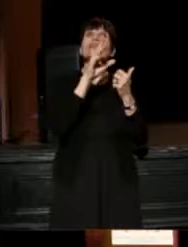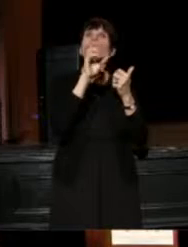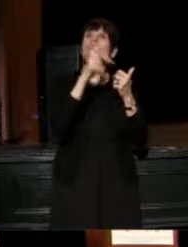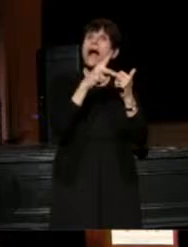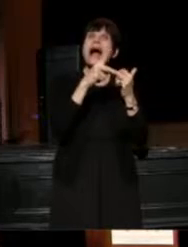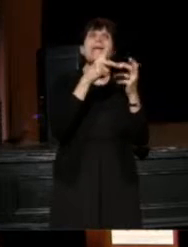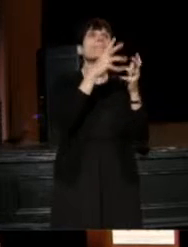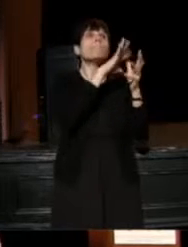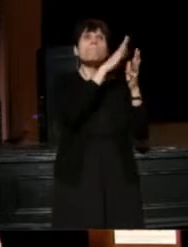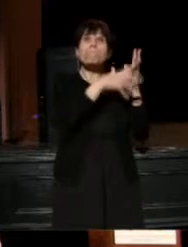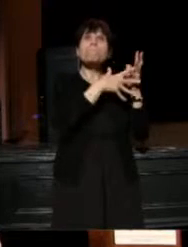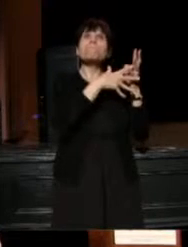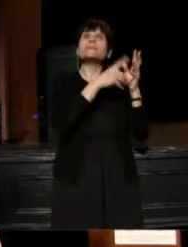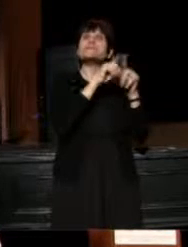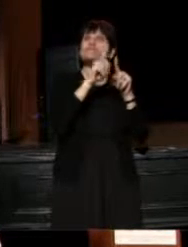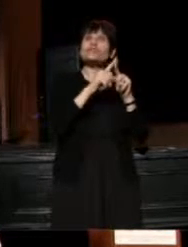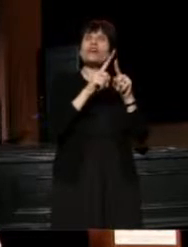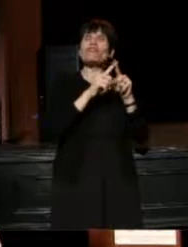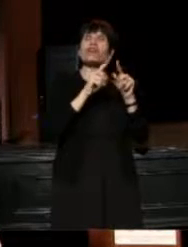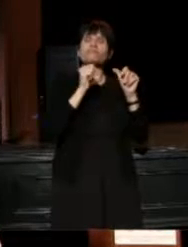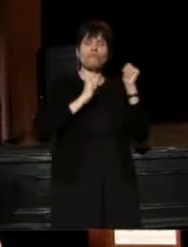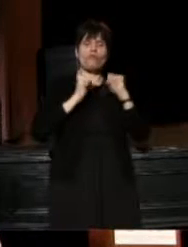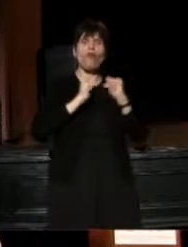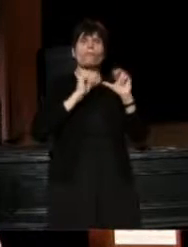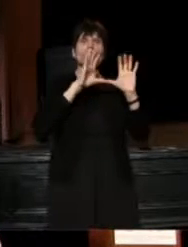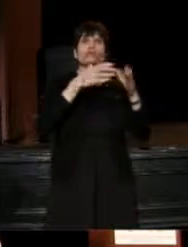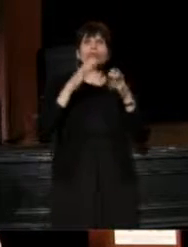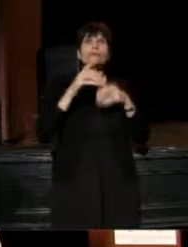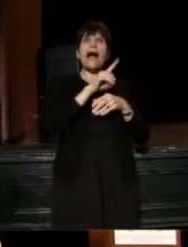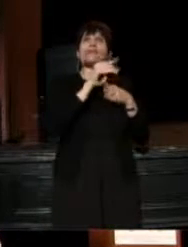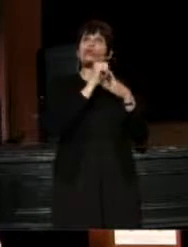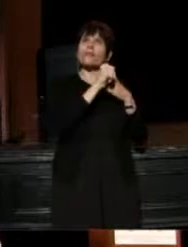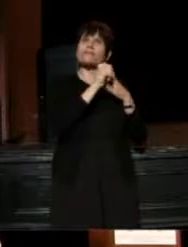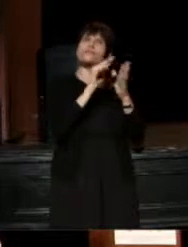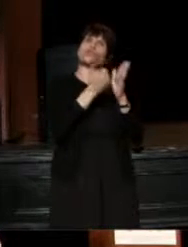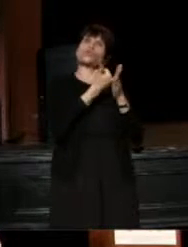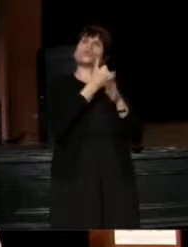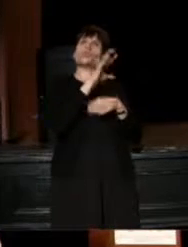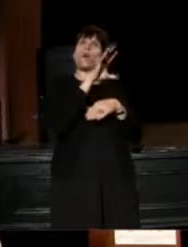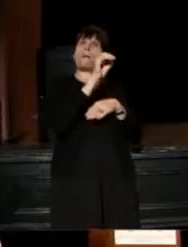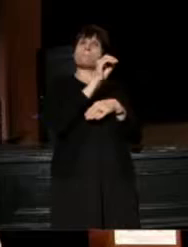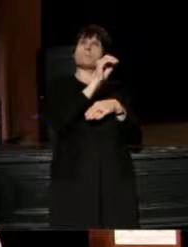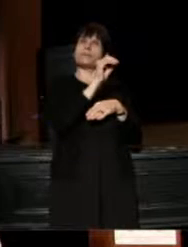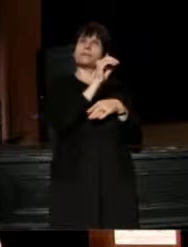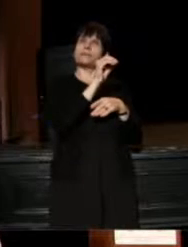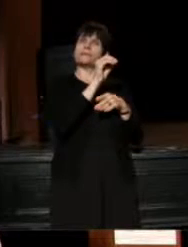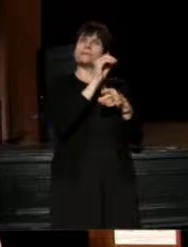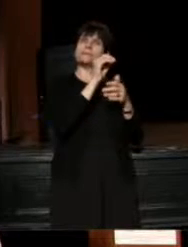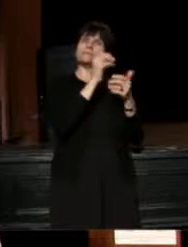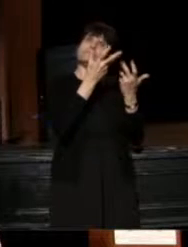How is your leadership of this new company going to work?